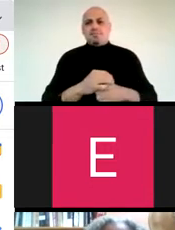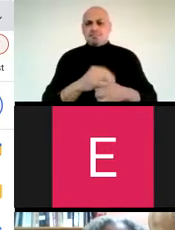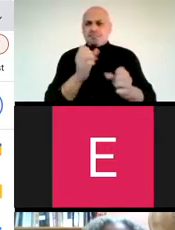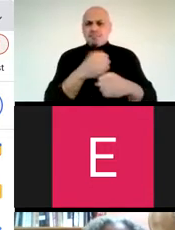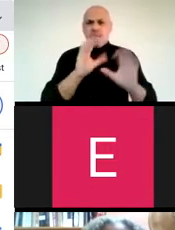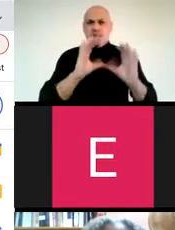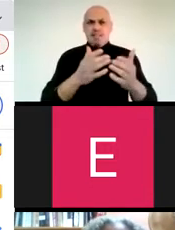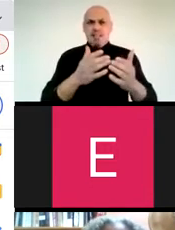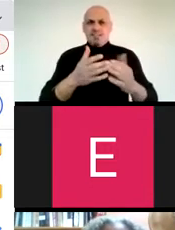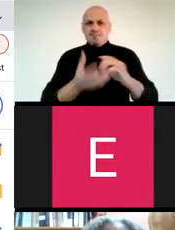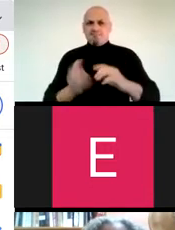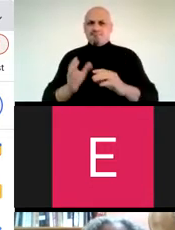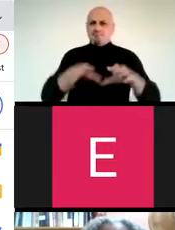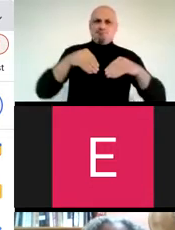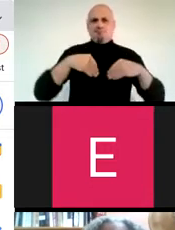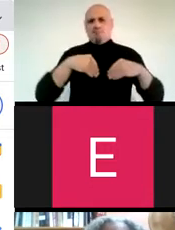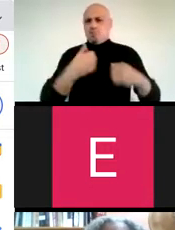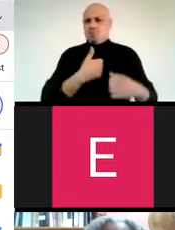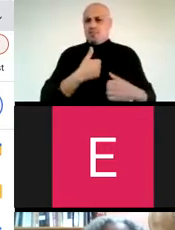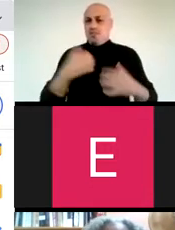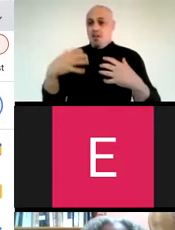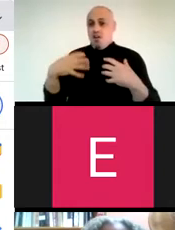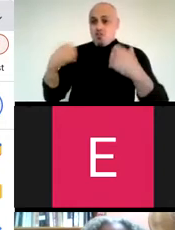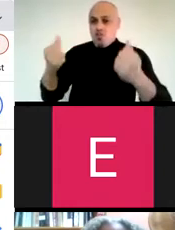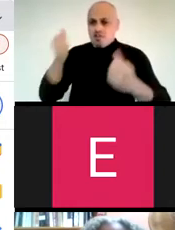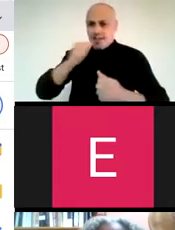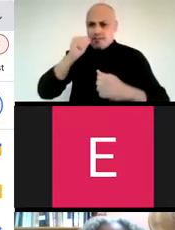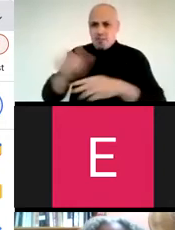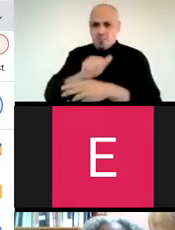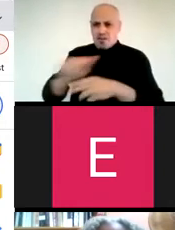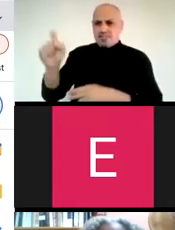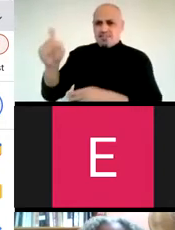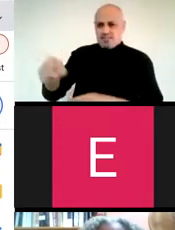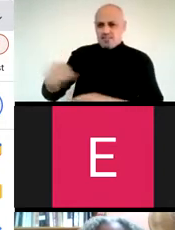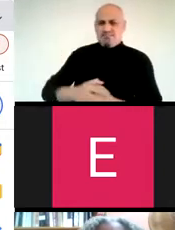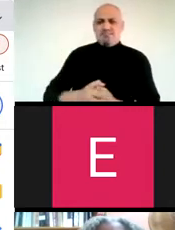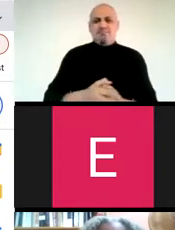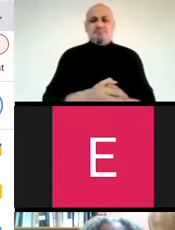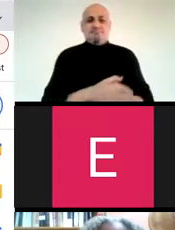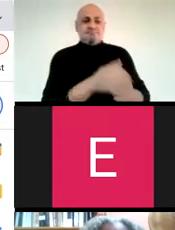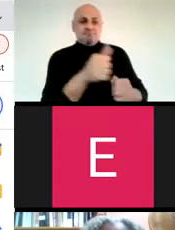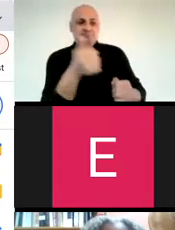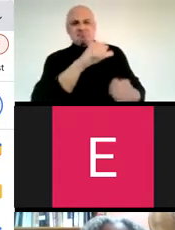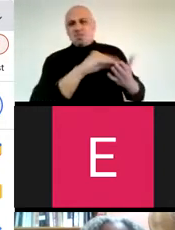we take the classroom and make it ours. Courage is a daily practice, one wrote.